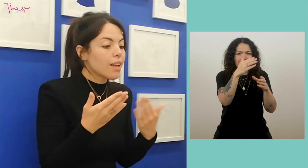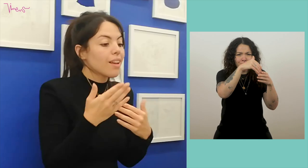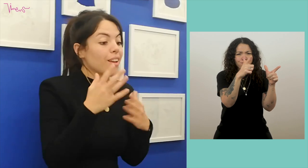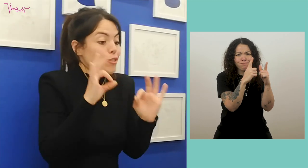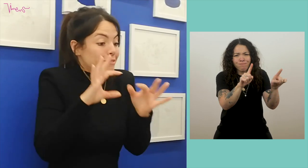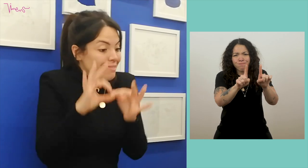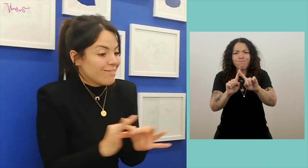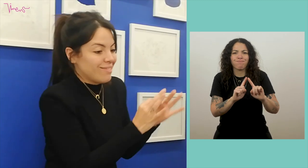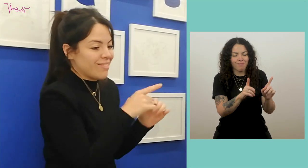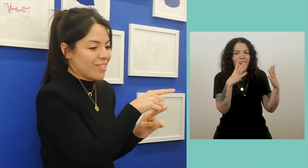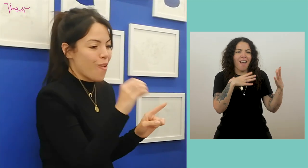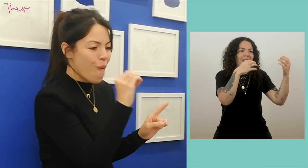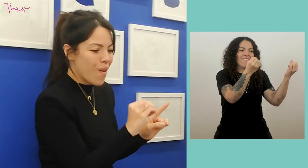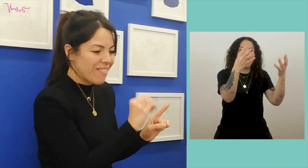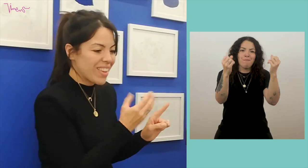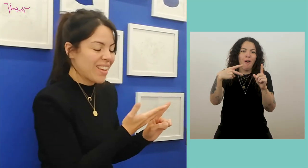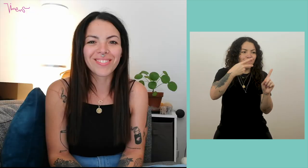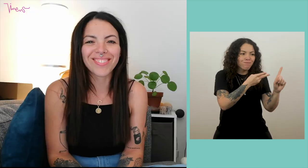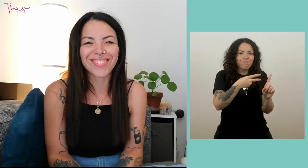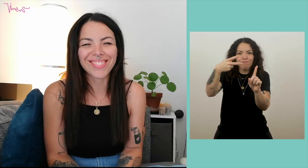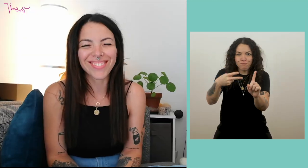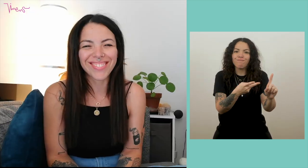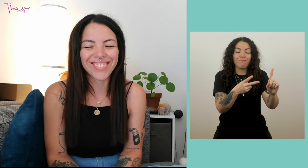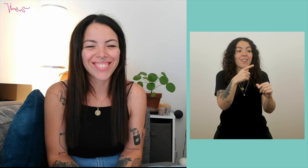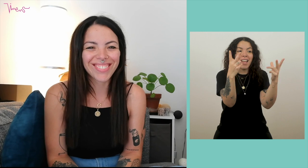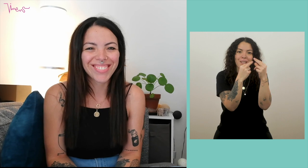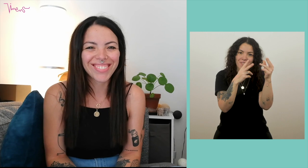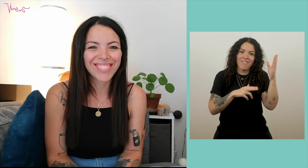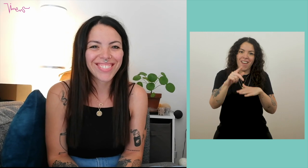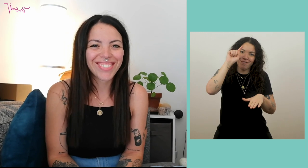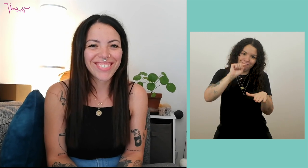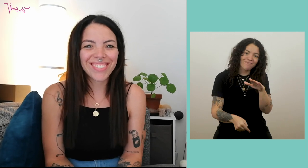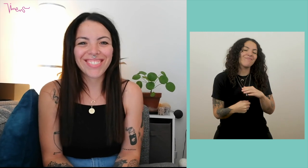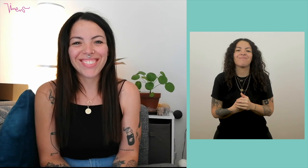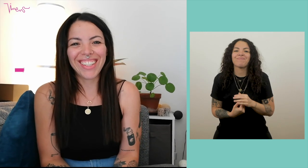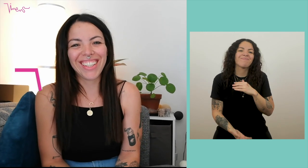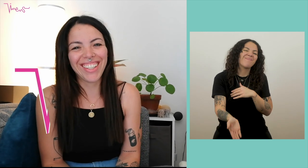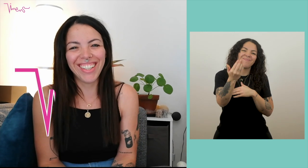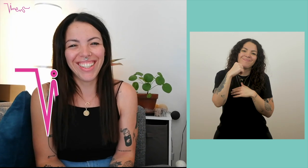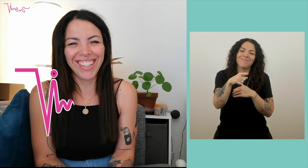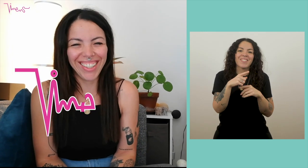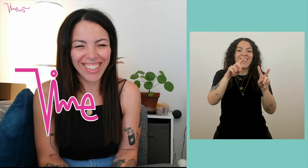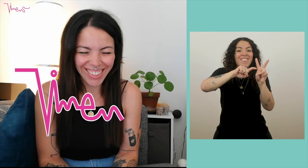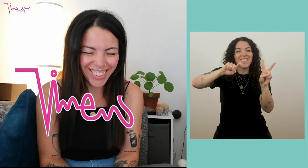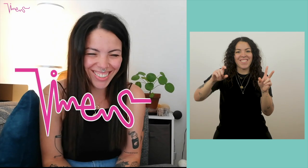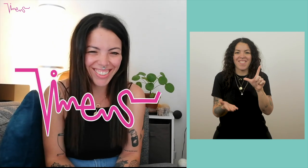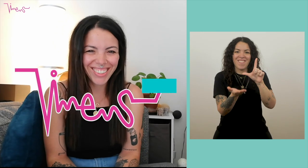We are going to accompany him in two very different events. And she's going to explain it all to us. Come on, let's go for his VIES Vlog!